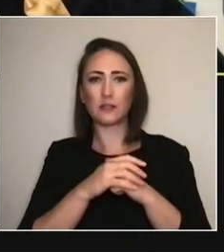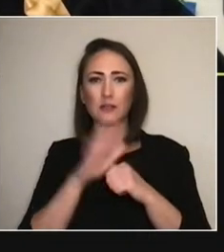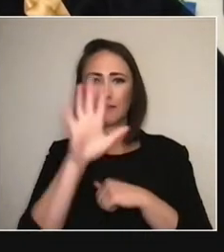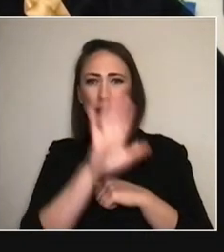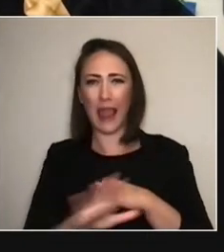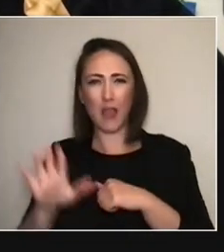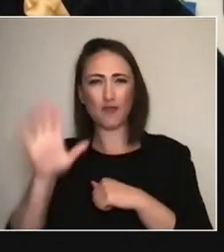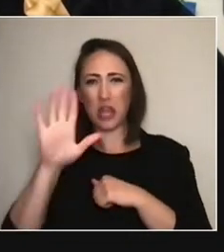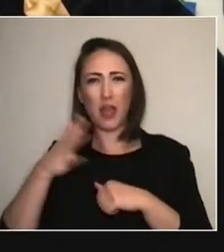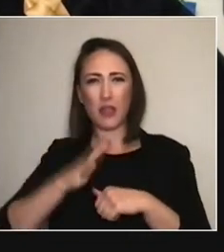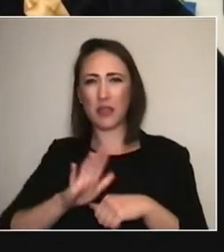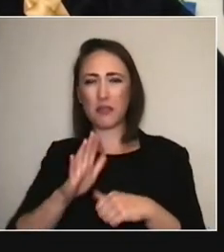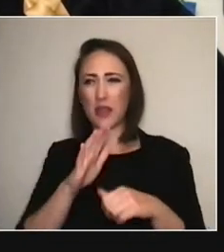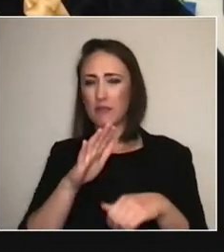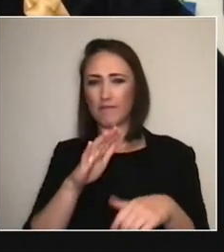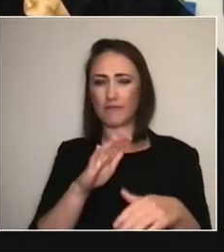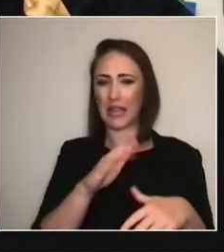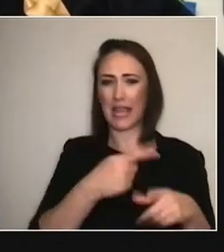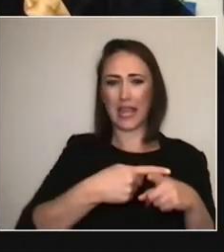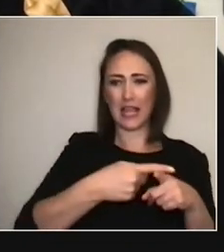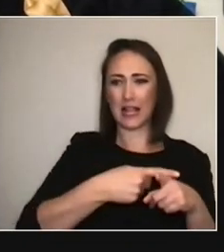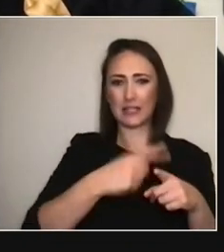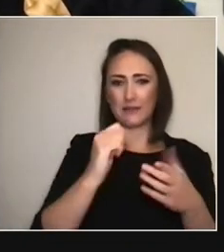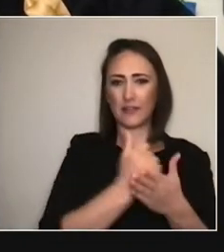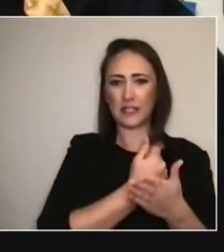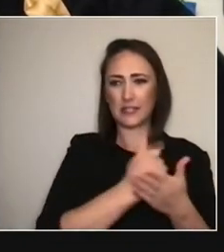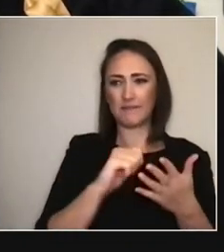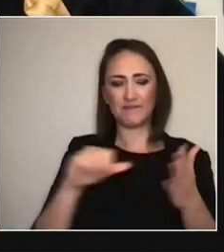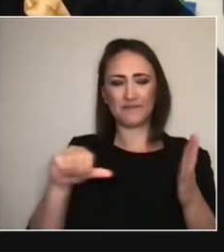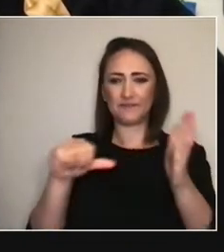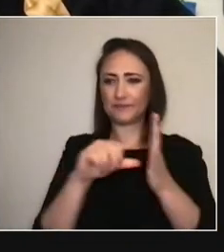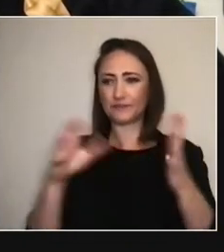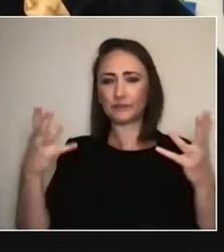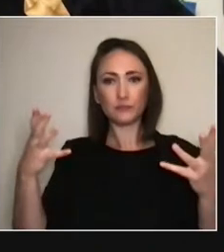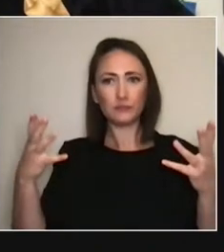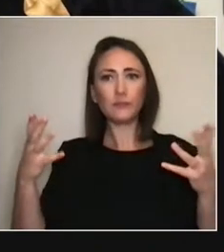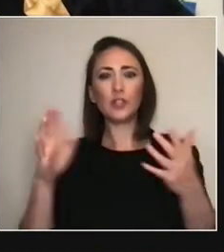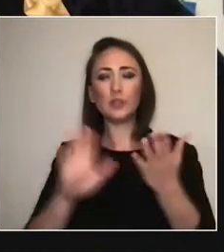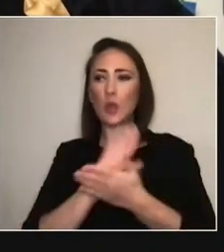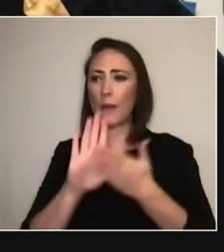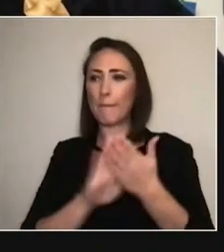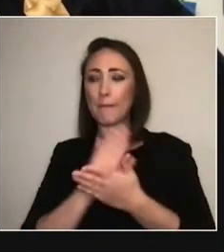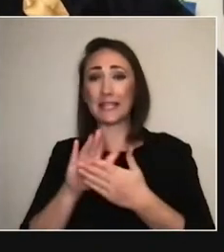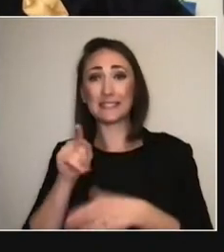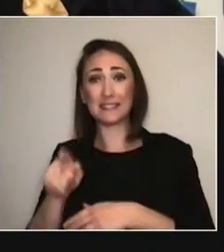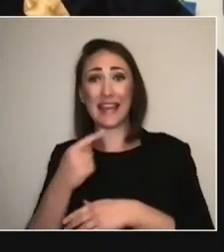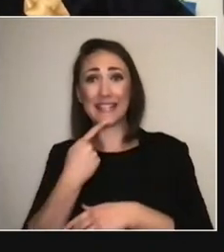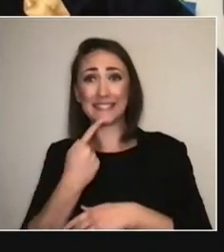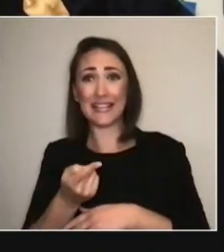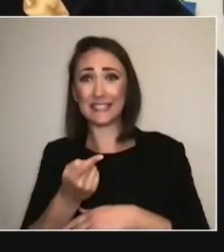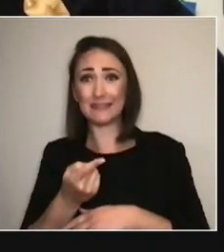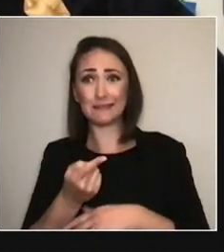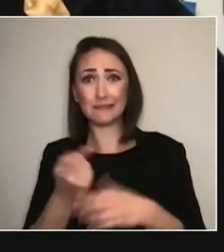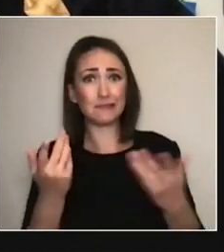In talking with those artists, they were like, 'We don't have one of our performers; it's his story.' (CHUCKLES) 'He might not be able to come,